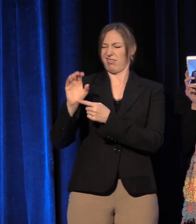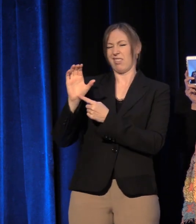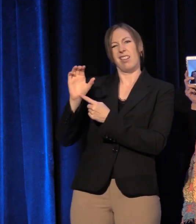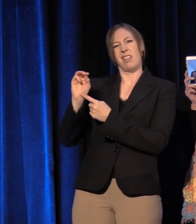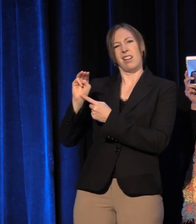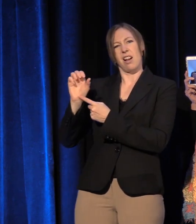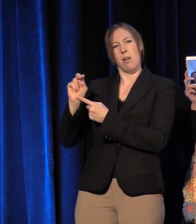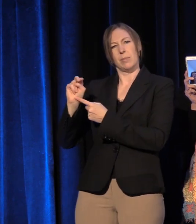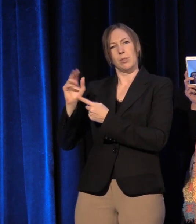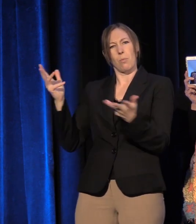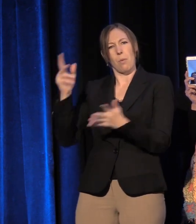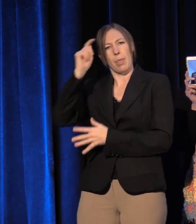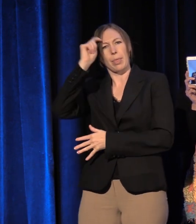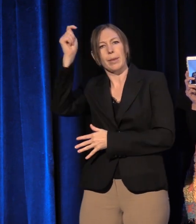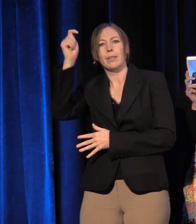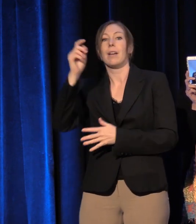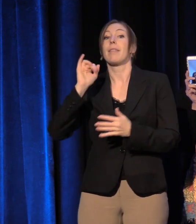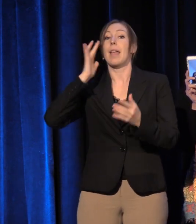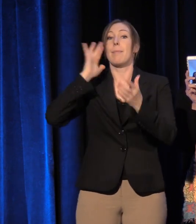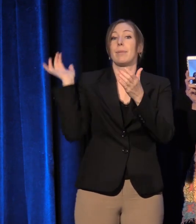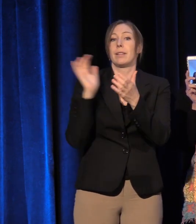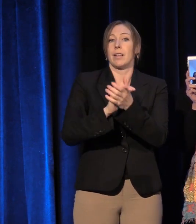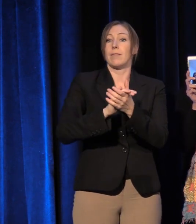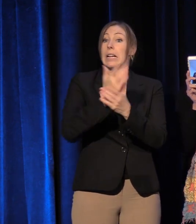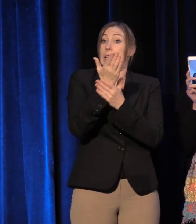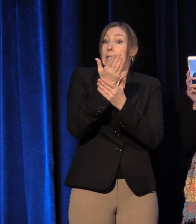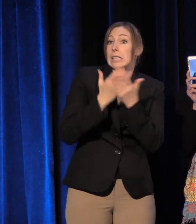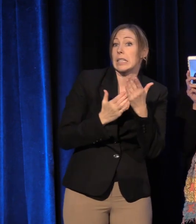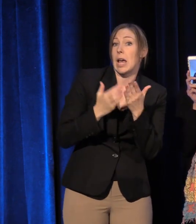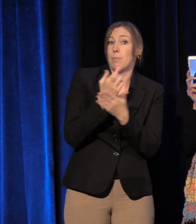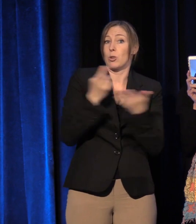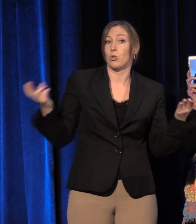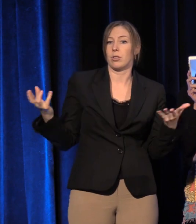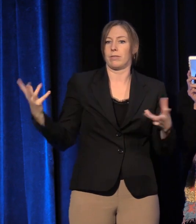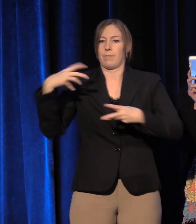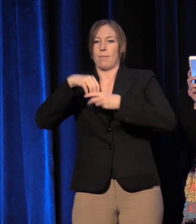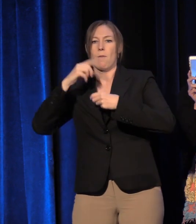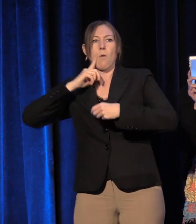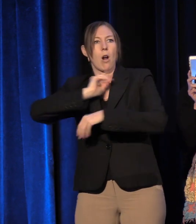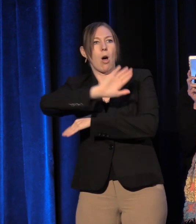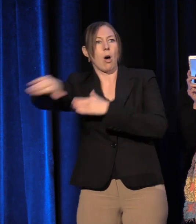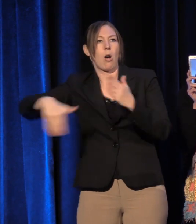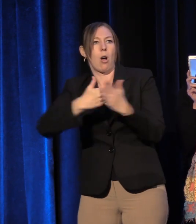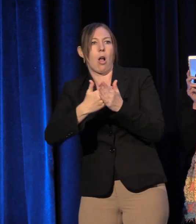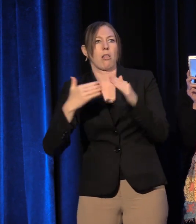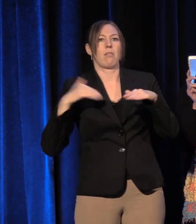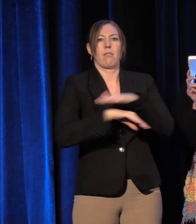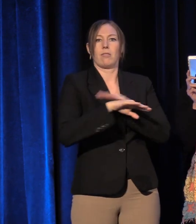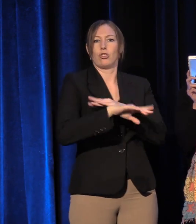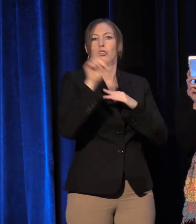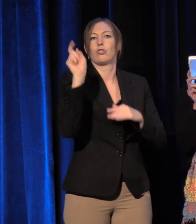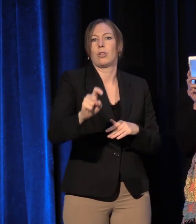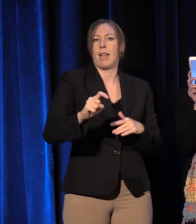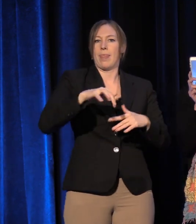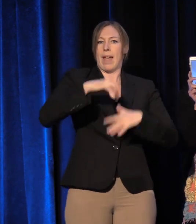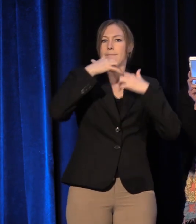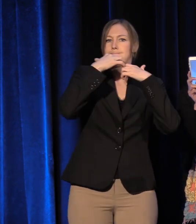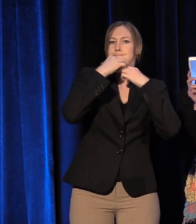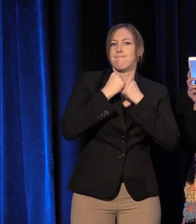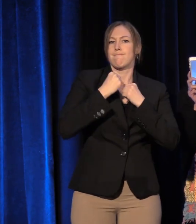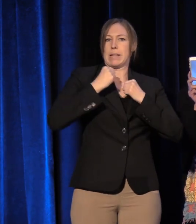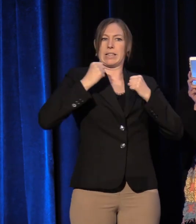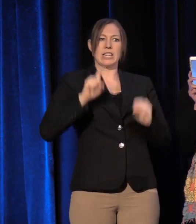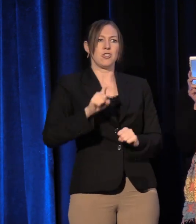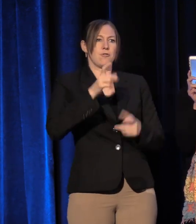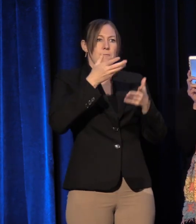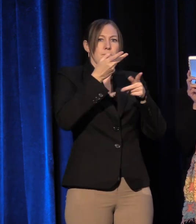It's the basic belief that some resources belong to everyone, and this wealth has to be protected, managed, and made accessible for the good of this whole.